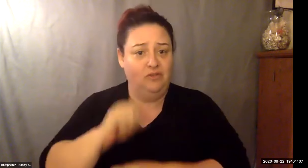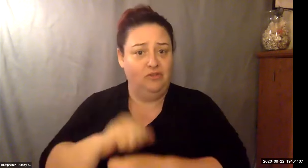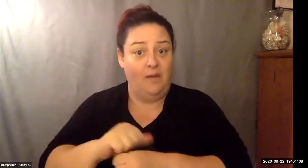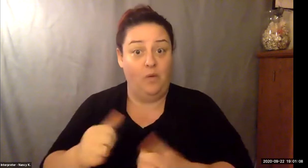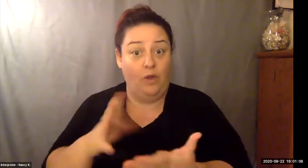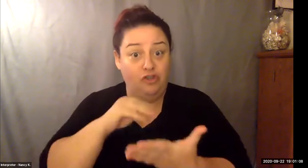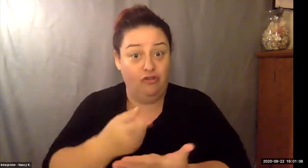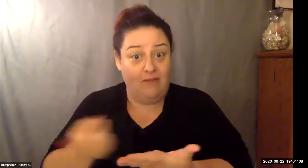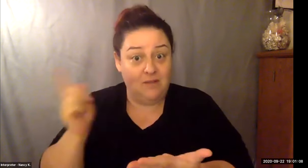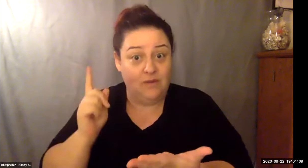Keith Wolling: Let's see here.